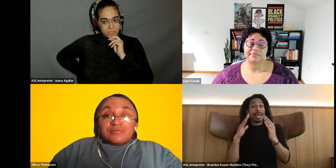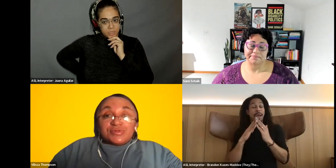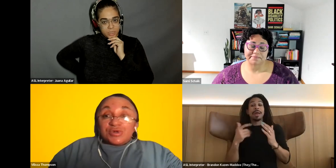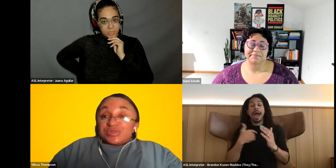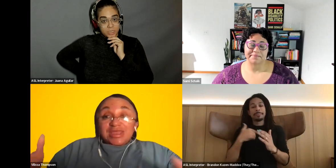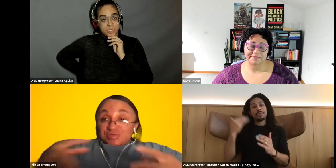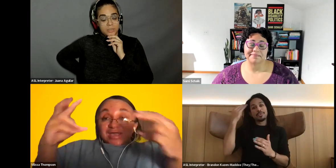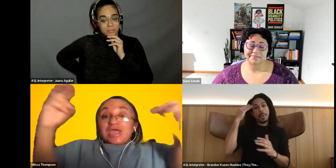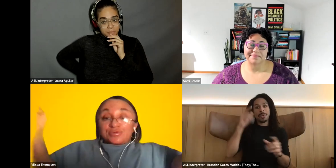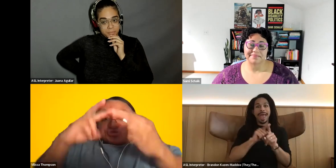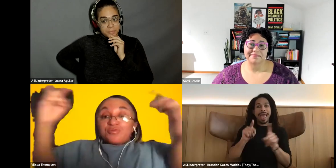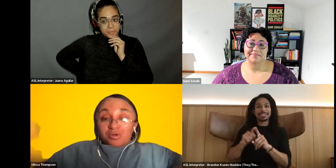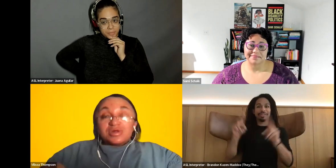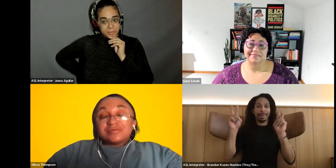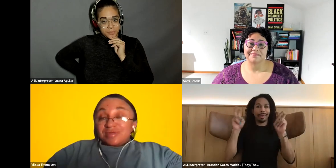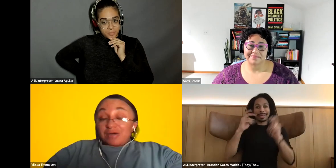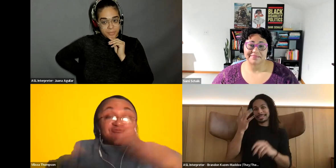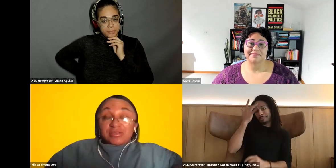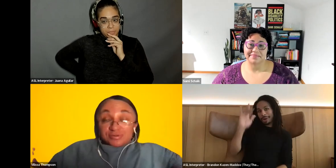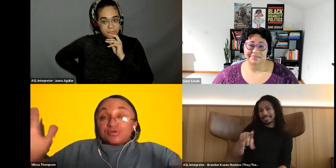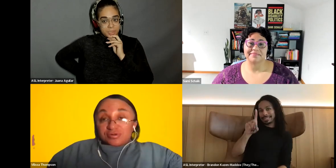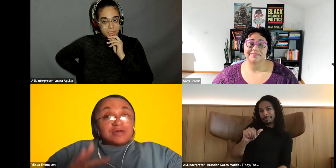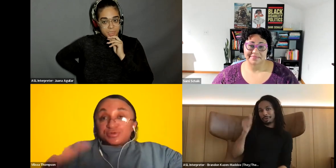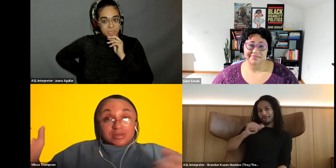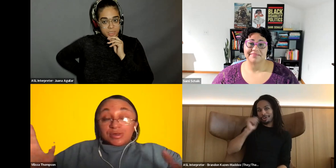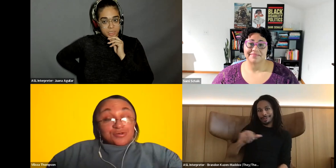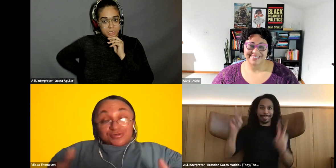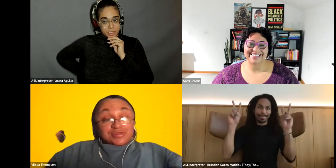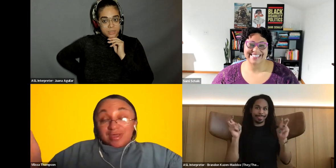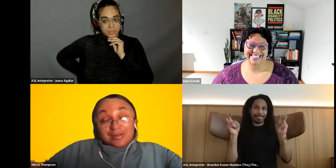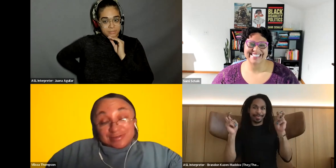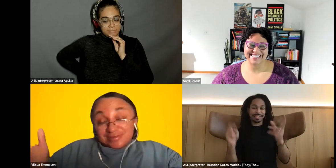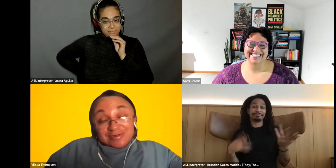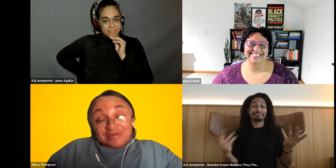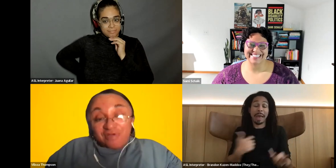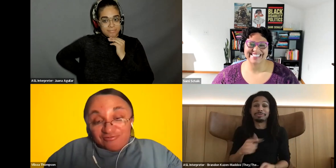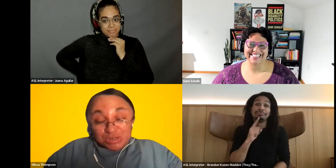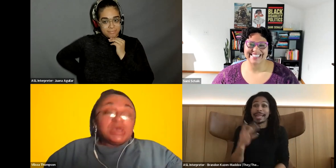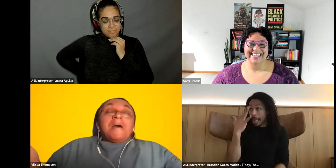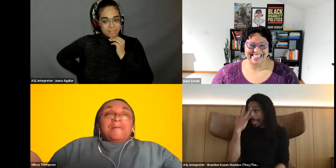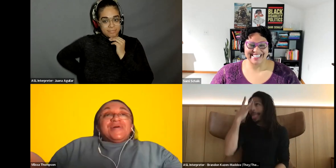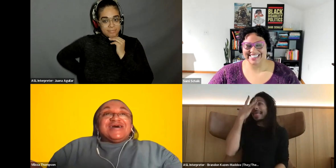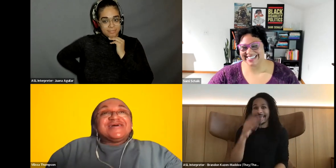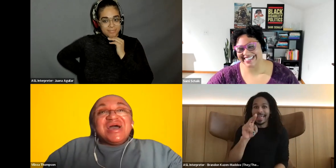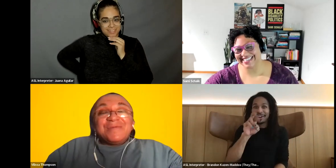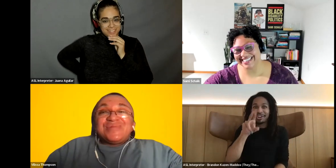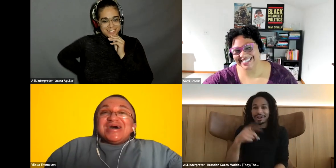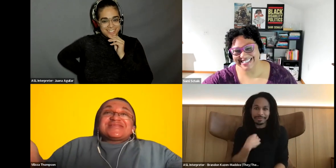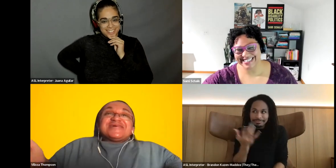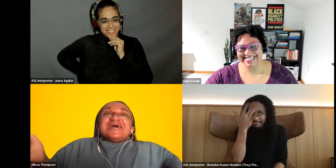Vilissa Thompson: you know. That is my title. It's a "smart one", and I was out of the torrent, so I was really on nerd, so it's not like it's farfetched